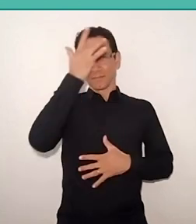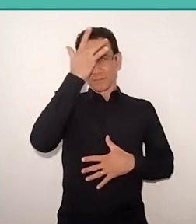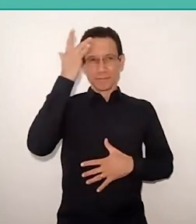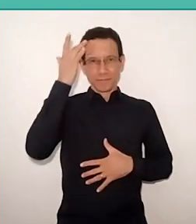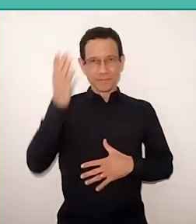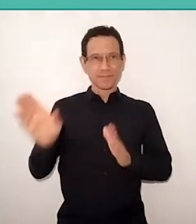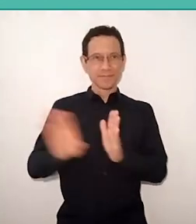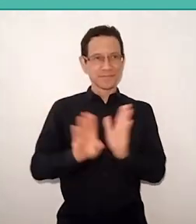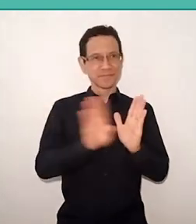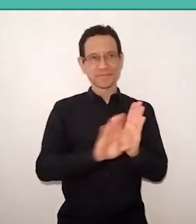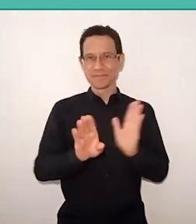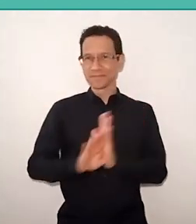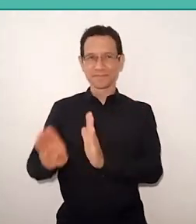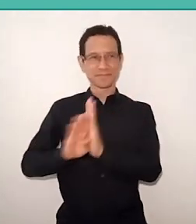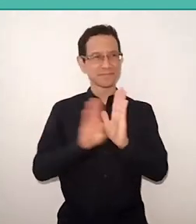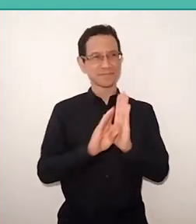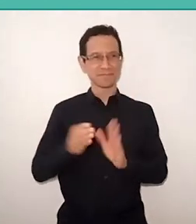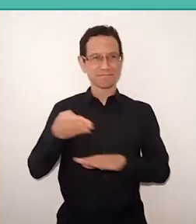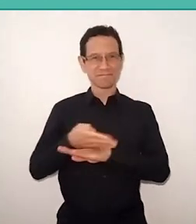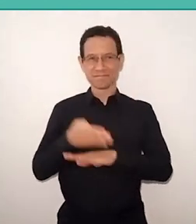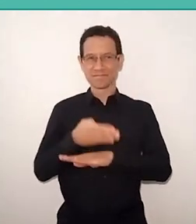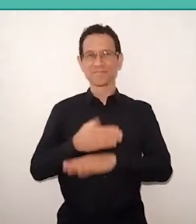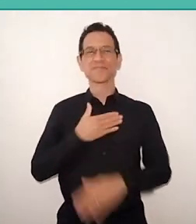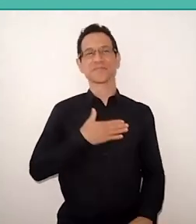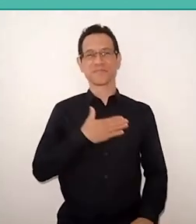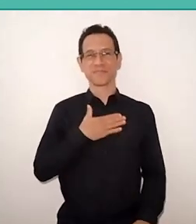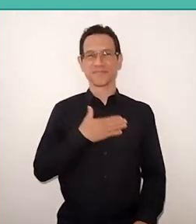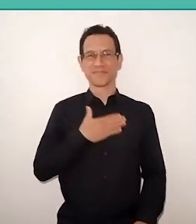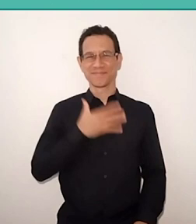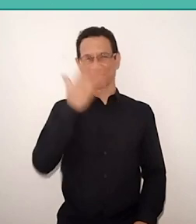many dear people who are there in education,